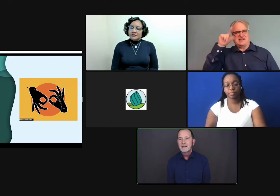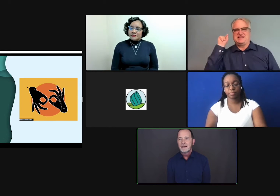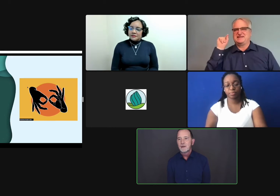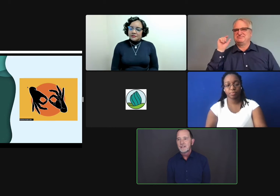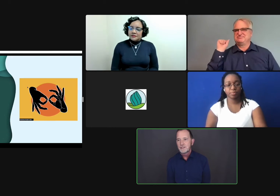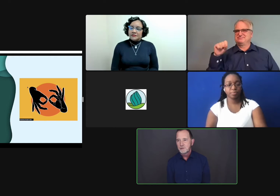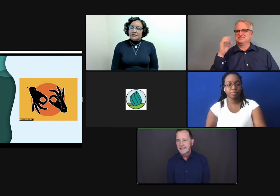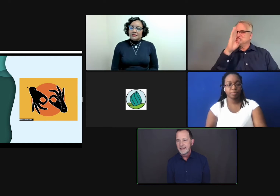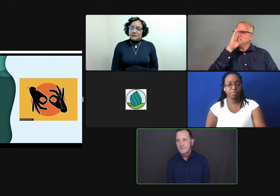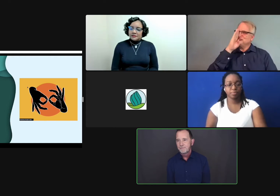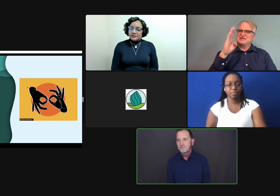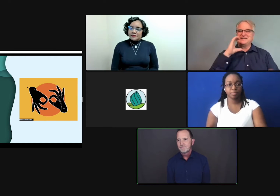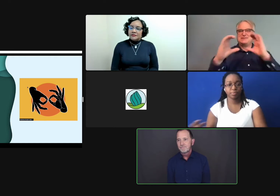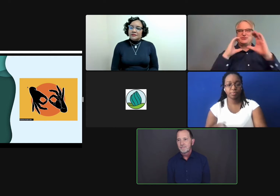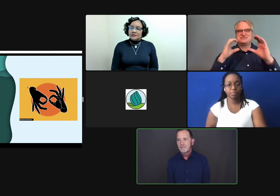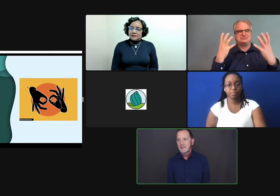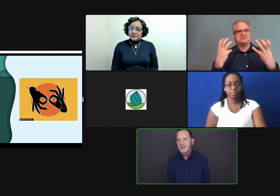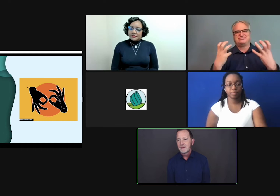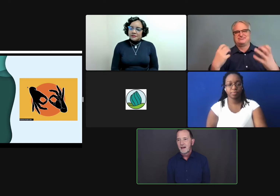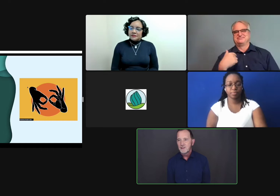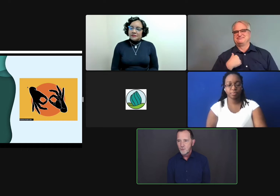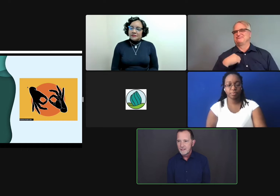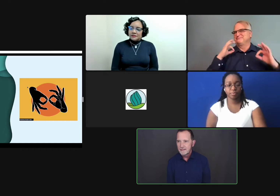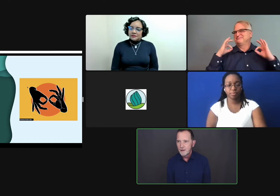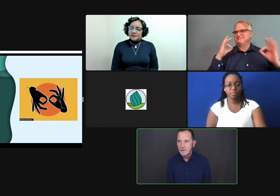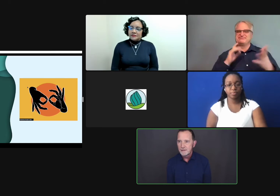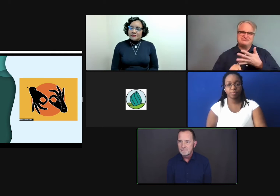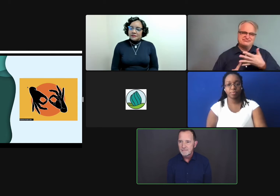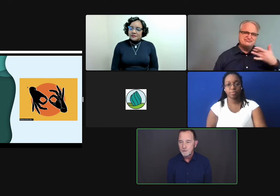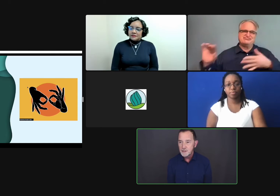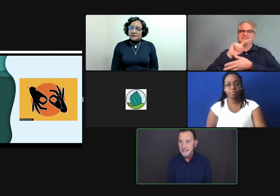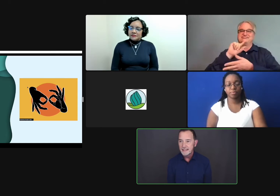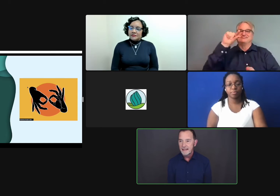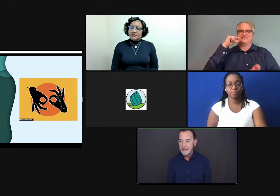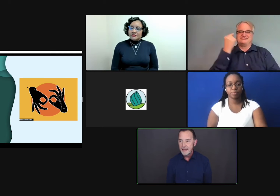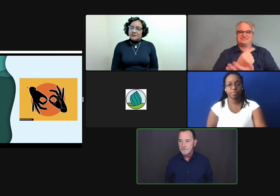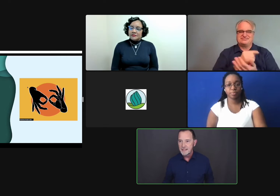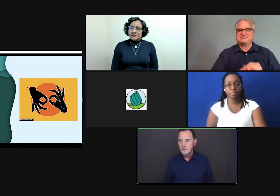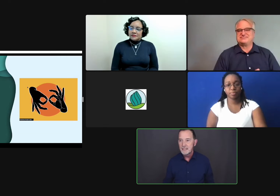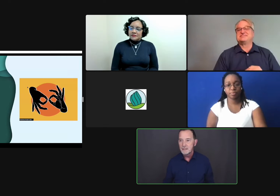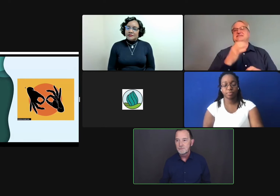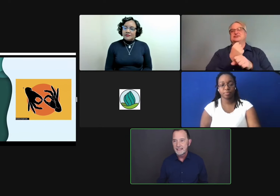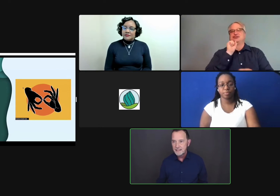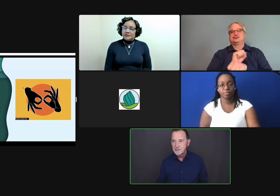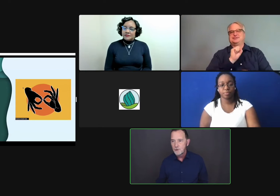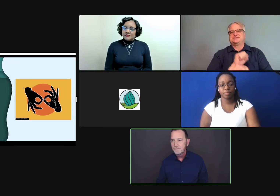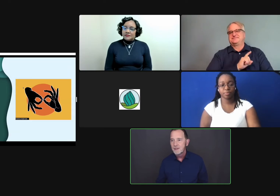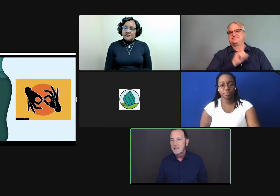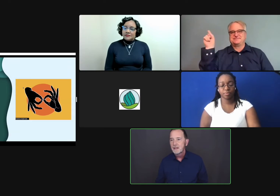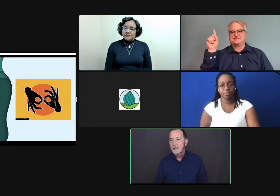And I really enjoyed that. I also wanted to go to University at Gallaudet for the same reason. And I did so.